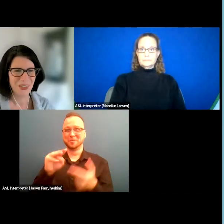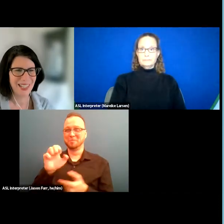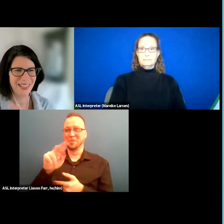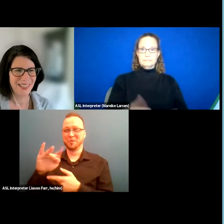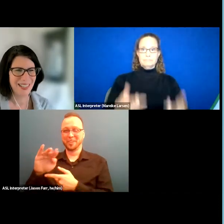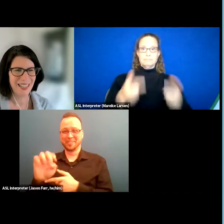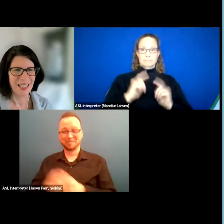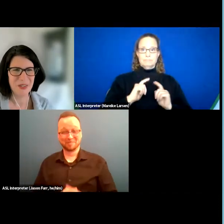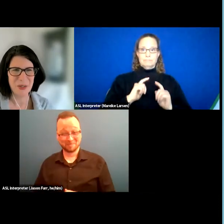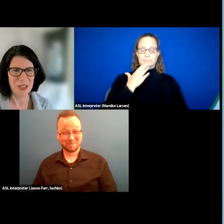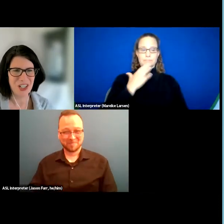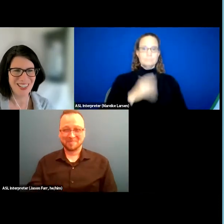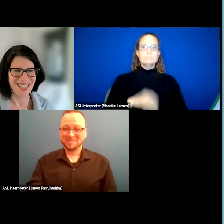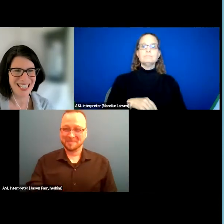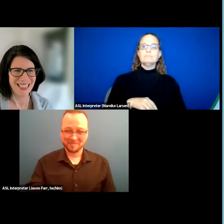Great, thank you so much, Alison.